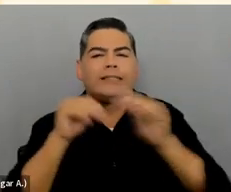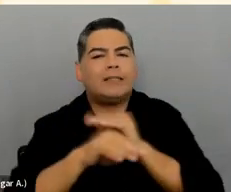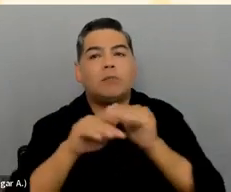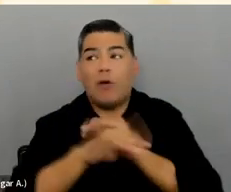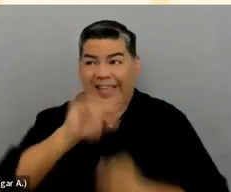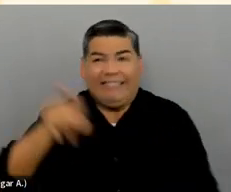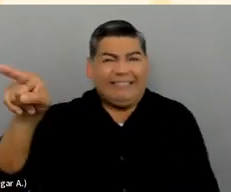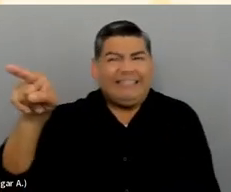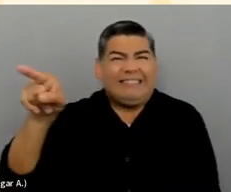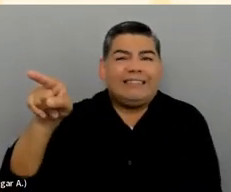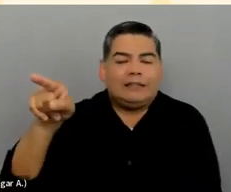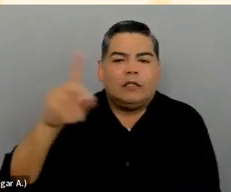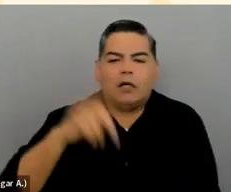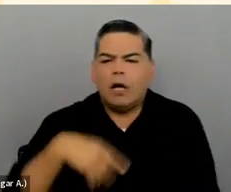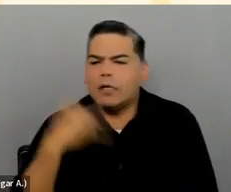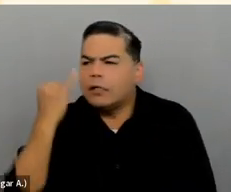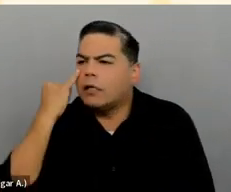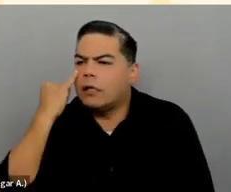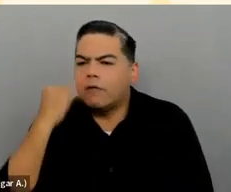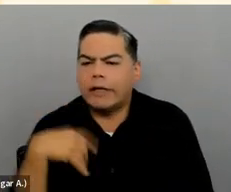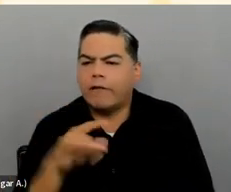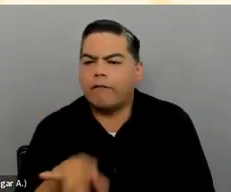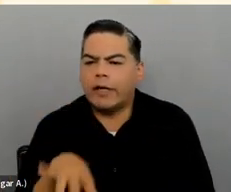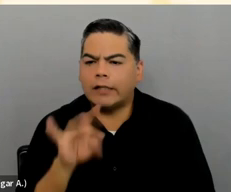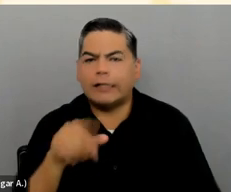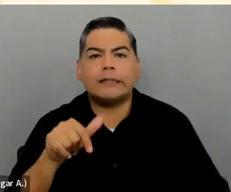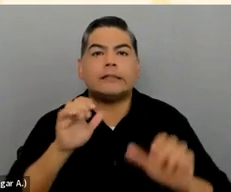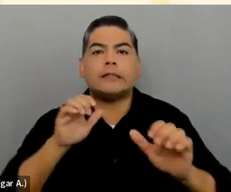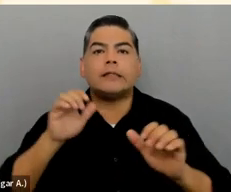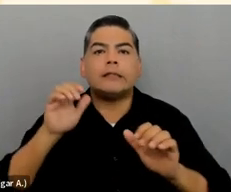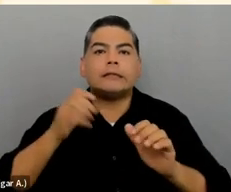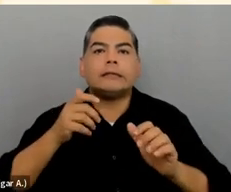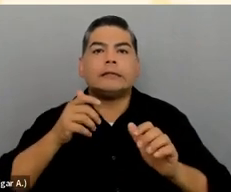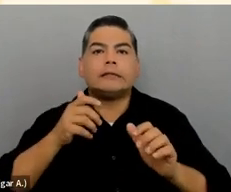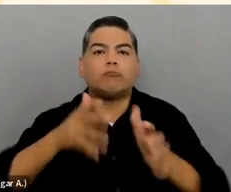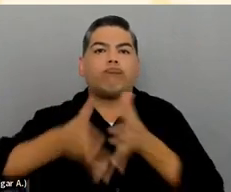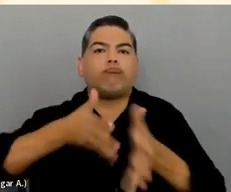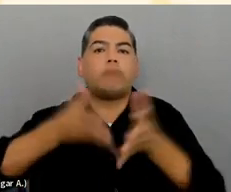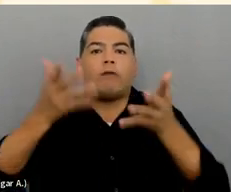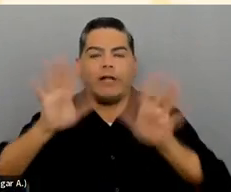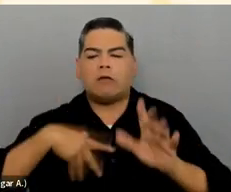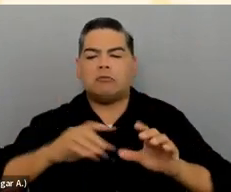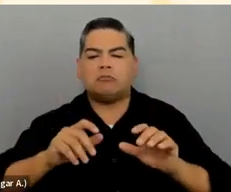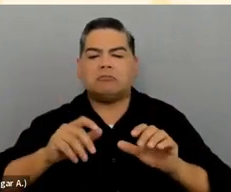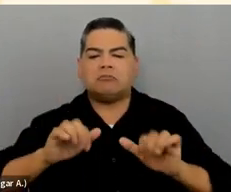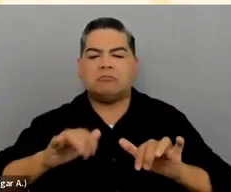I'll see if I can find that after the conversation and drop it in the chat for people. But that's where I'd go to.